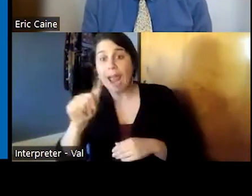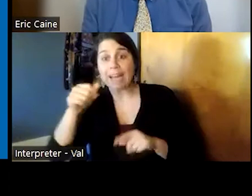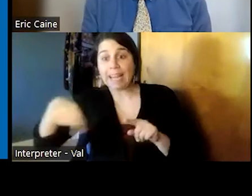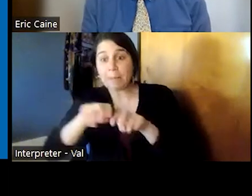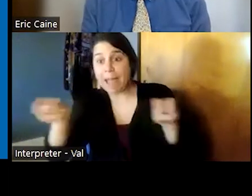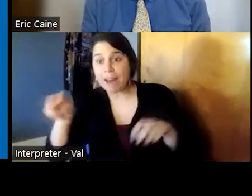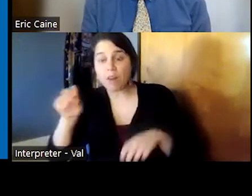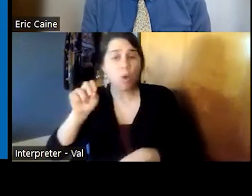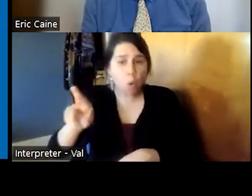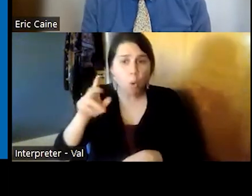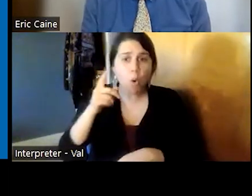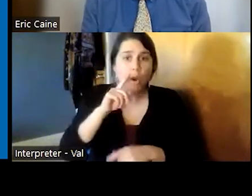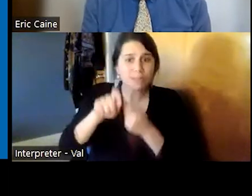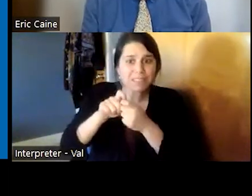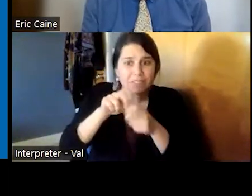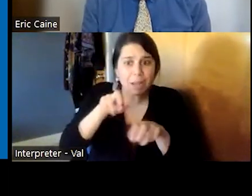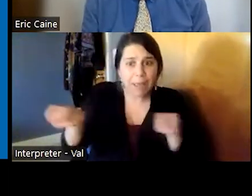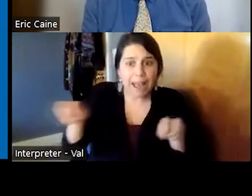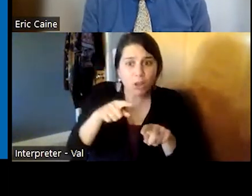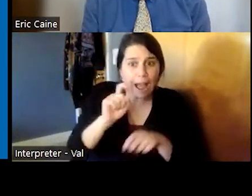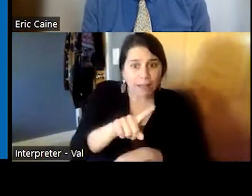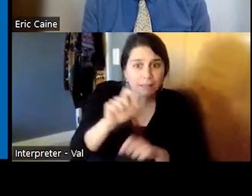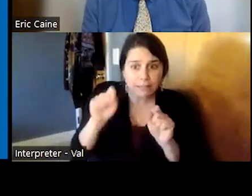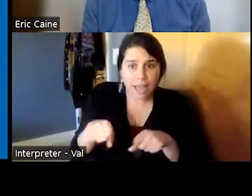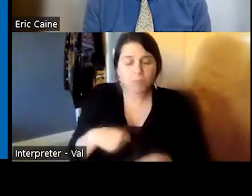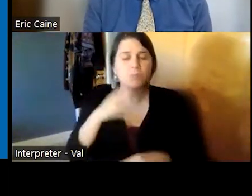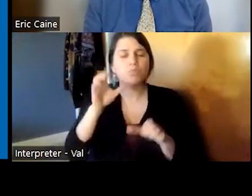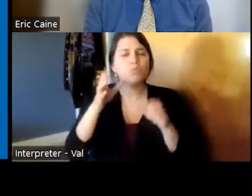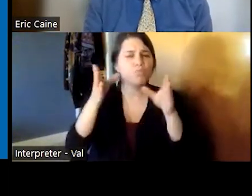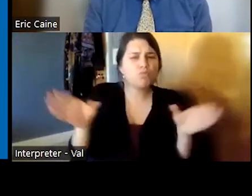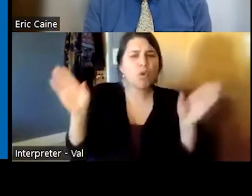to do some broad thematic questions first and then we'll get to individual questions that you submit